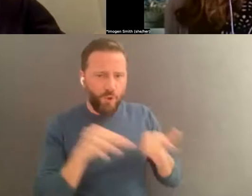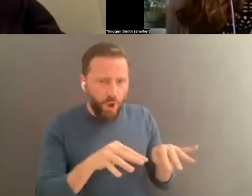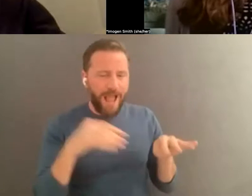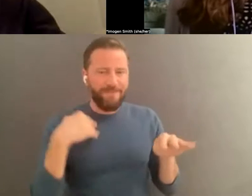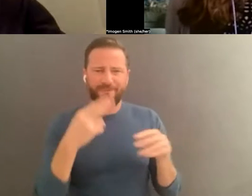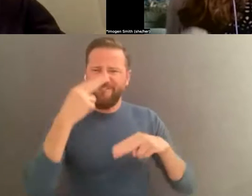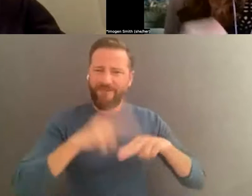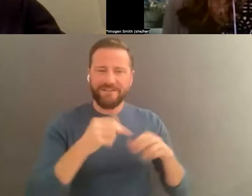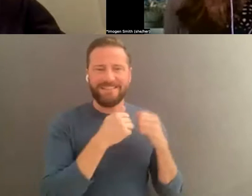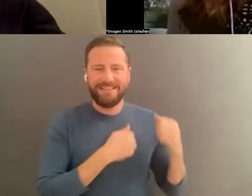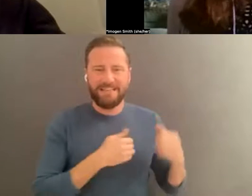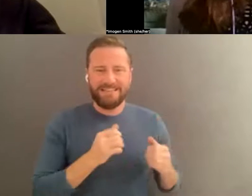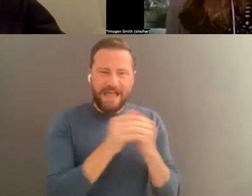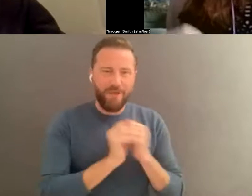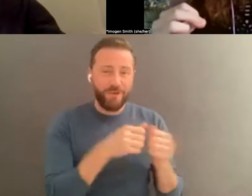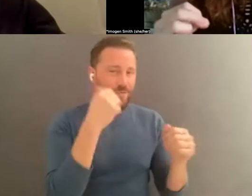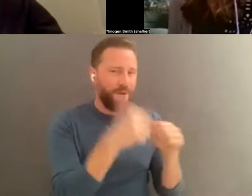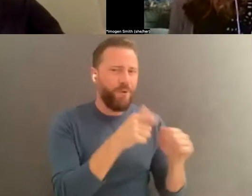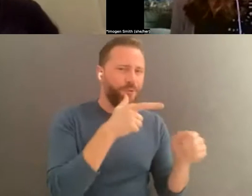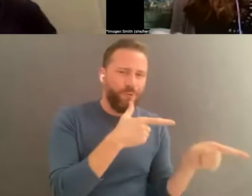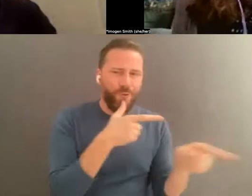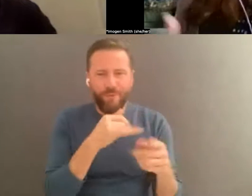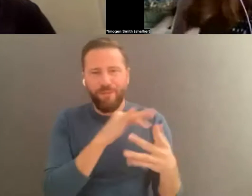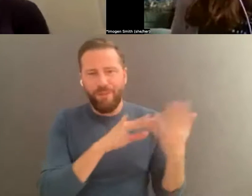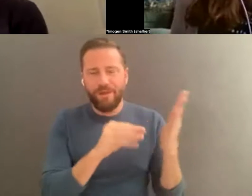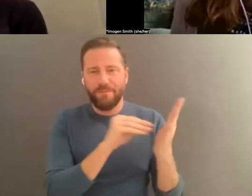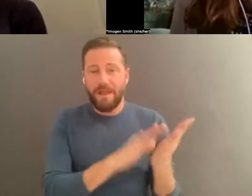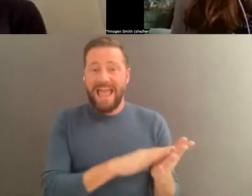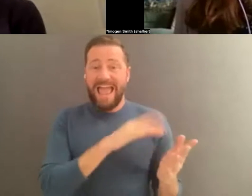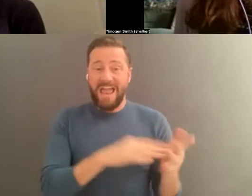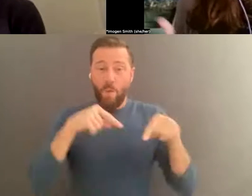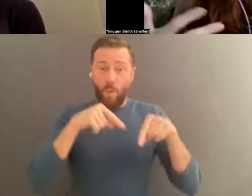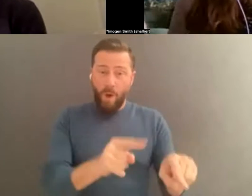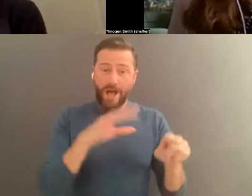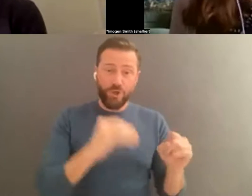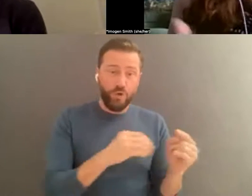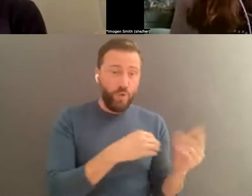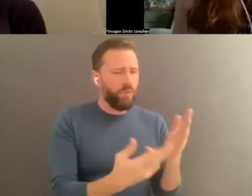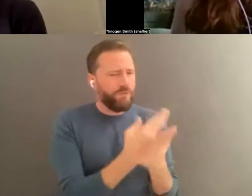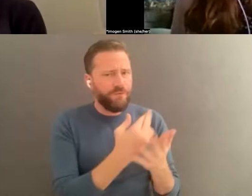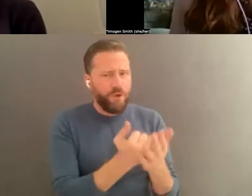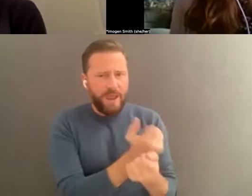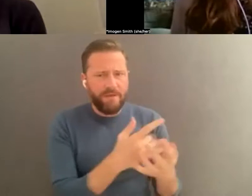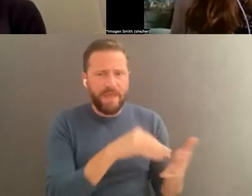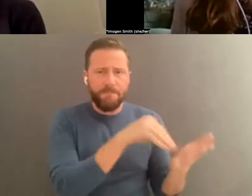consider audio recording those sessions when you're sitting and going through things, since looking